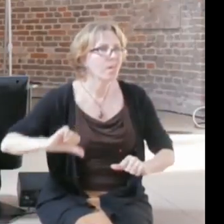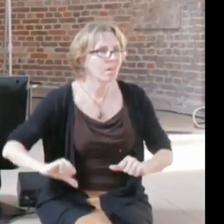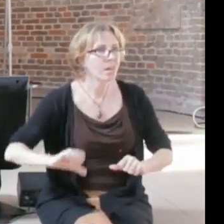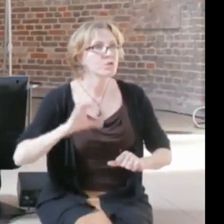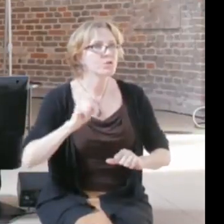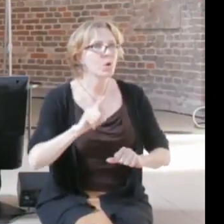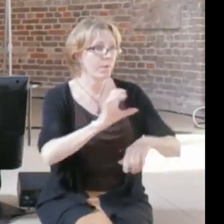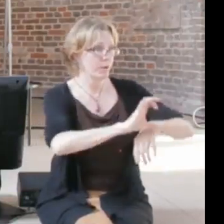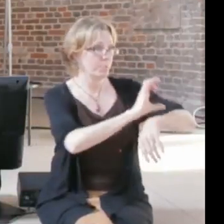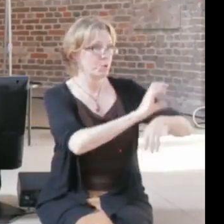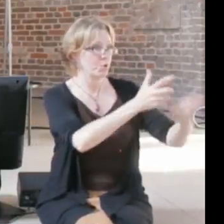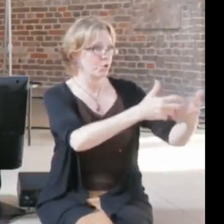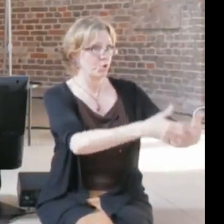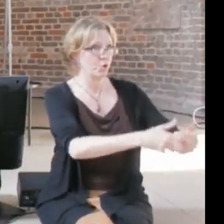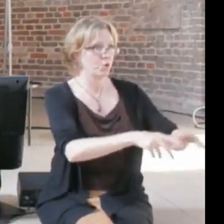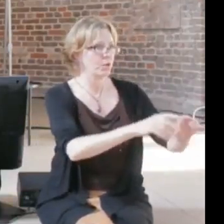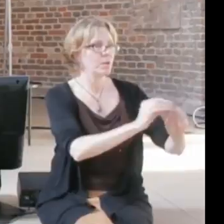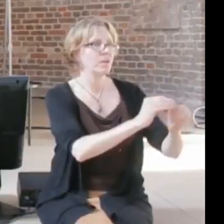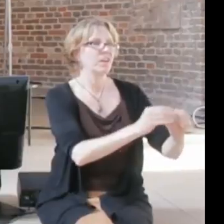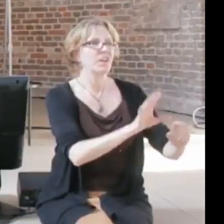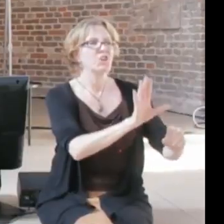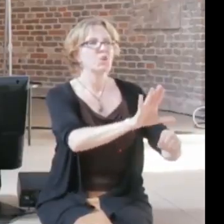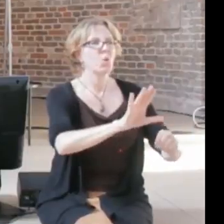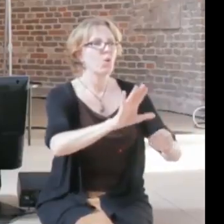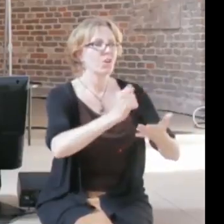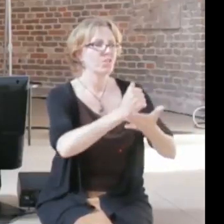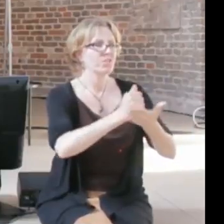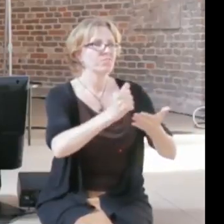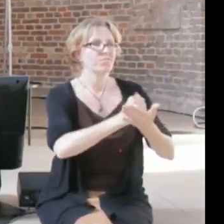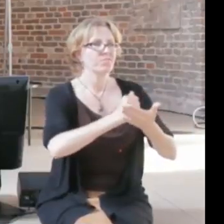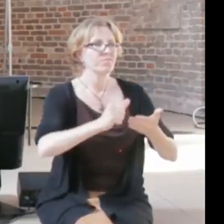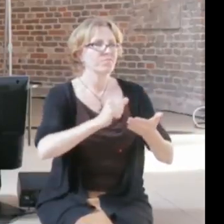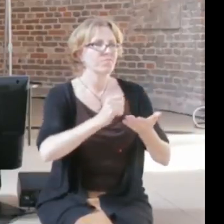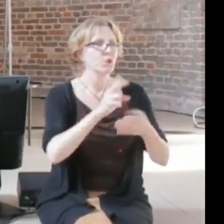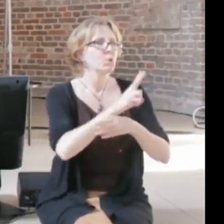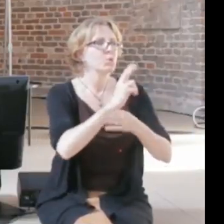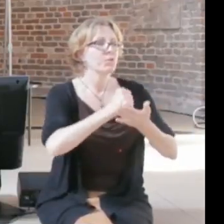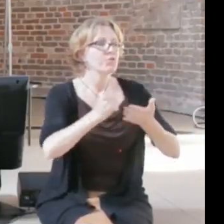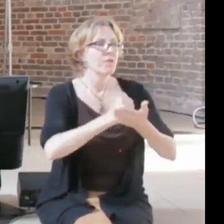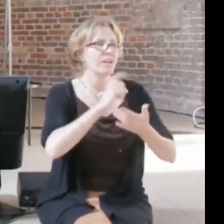predatory advertisement to the house and they say the house doesn't have privacy, and and